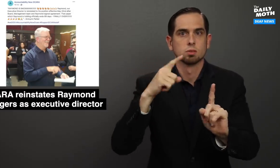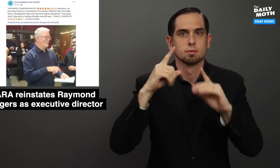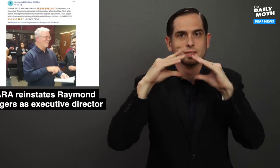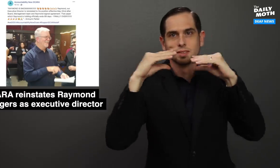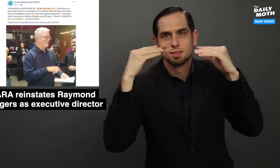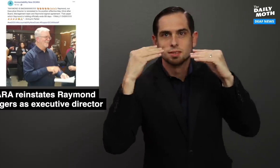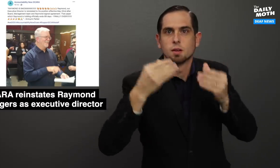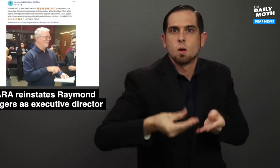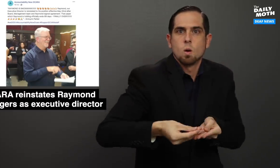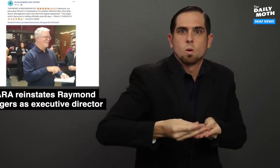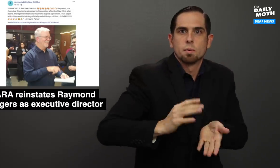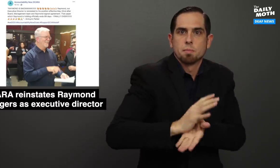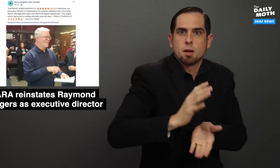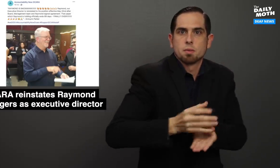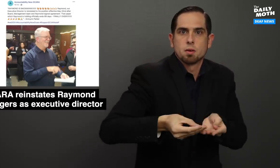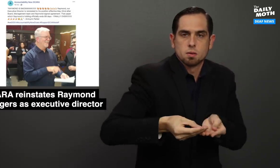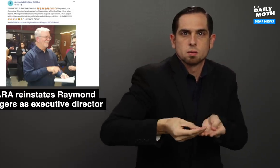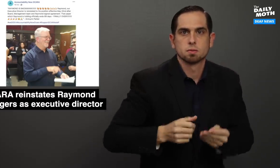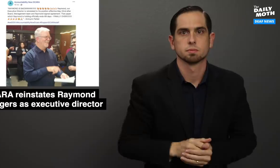smiling while holding a paper.